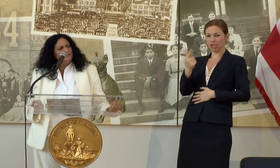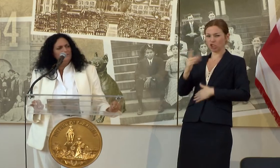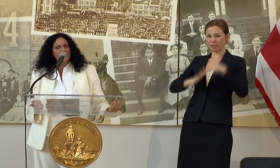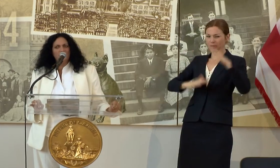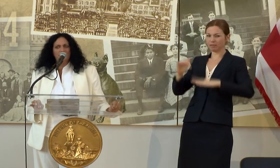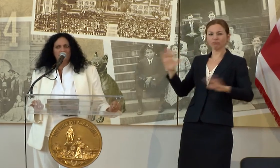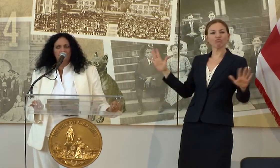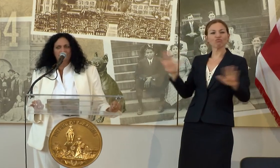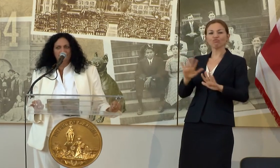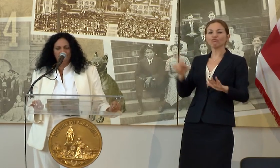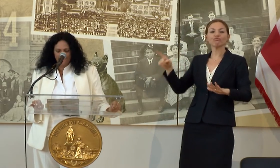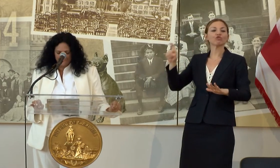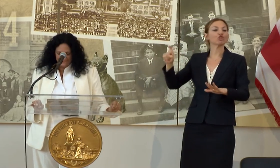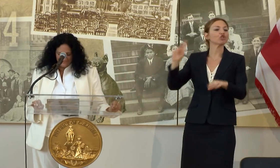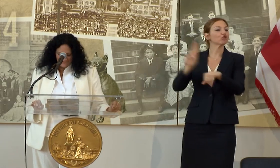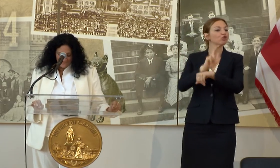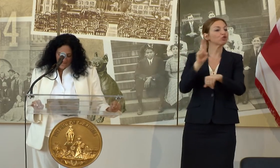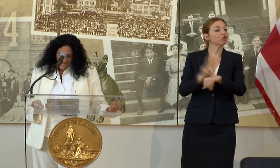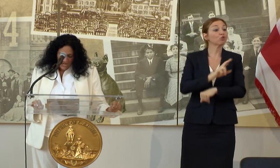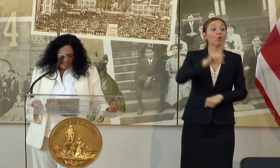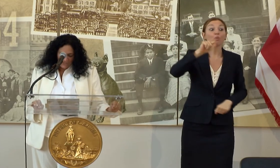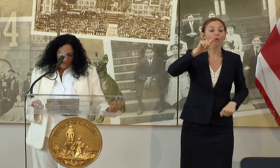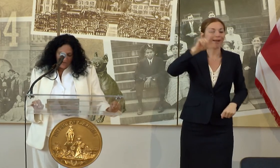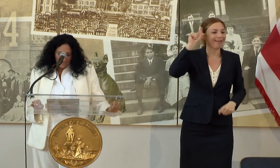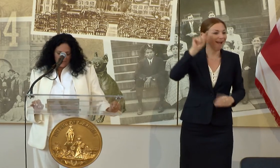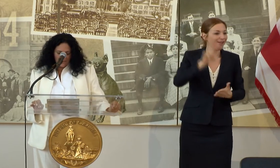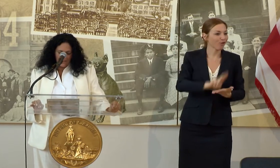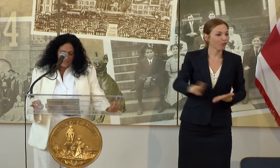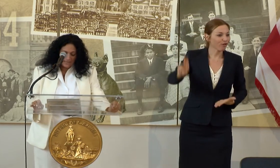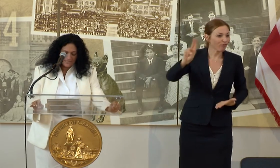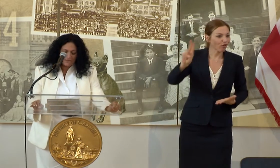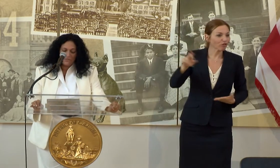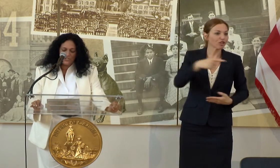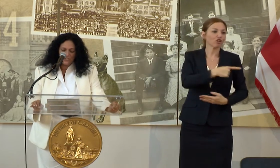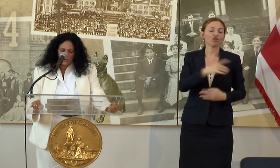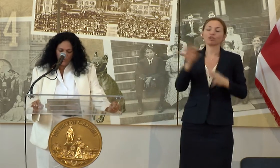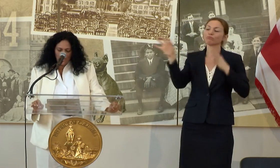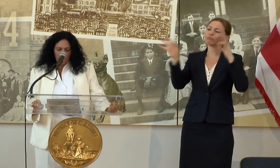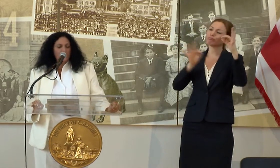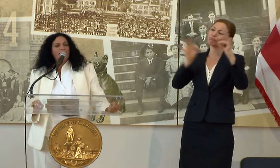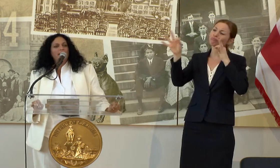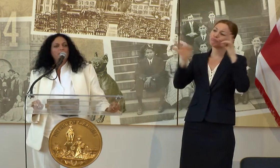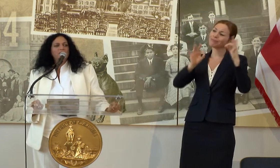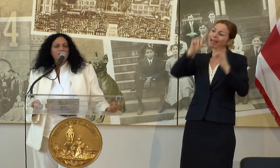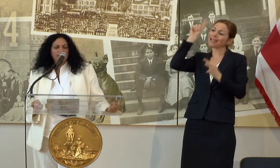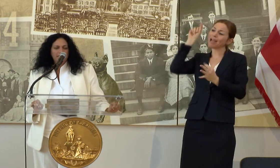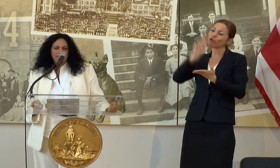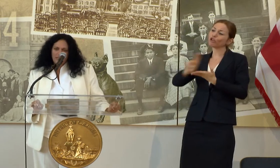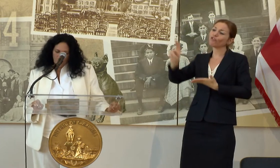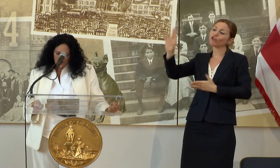HAD ENVISIONED. SHE SPOKE ABOUT THE GALLAUDET MISSION TO OPEN UP THEIR CAMPUS TO THE D.C.